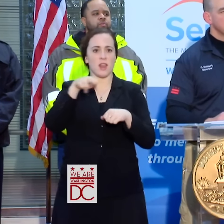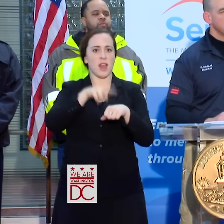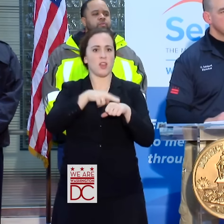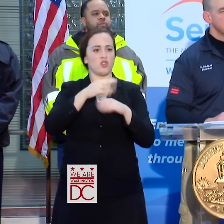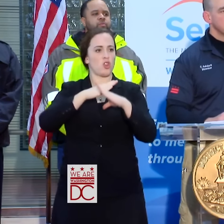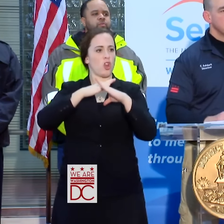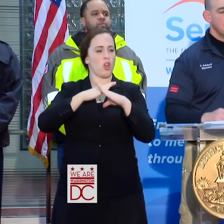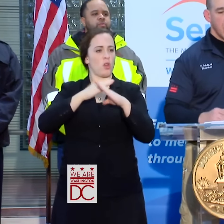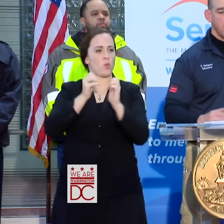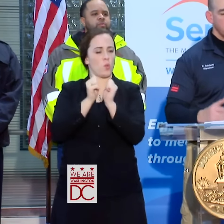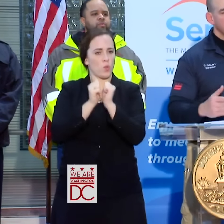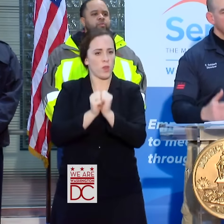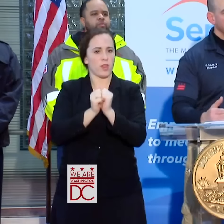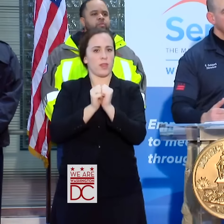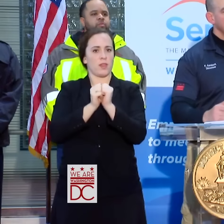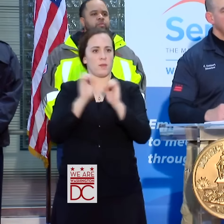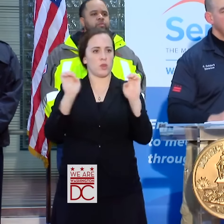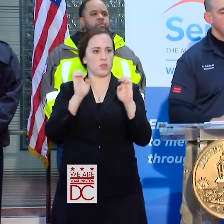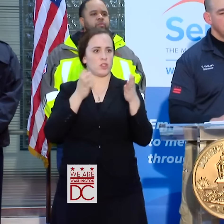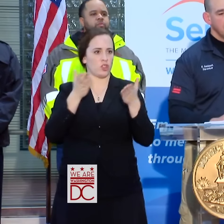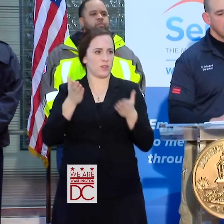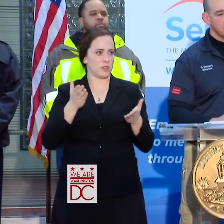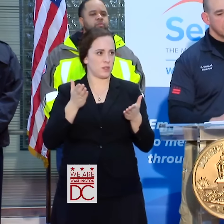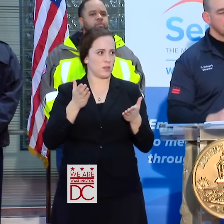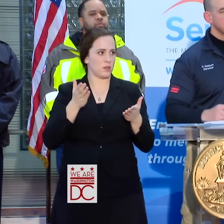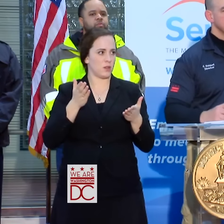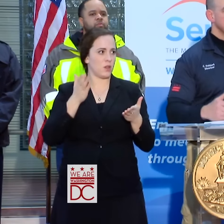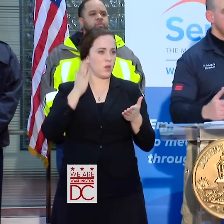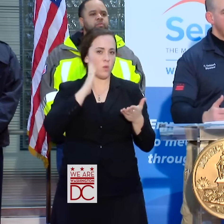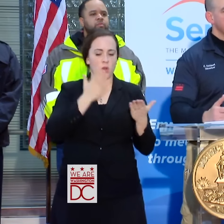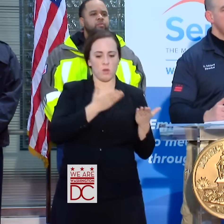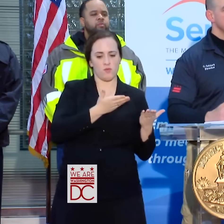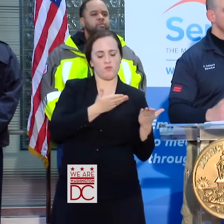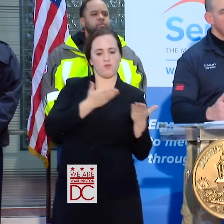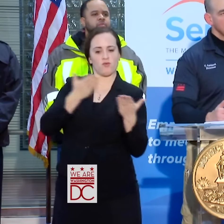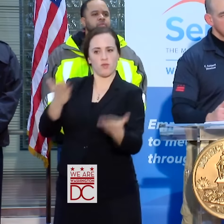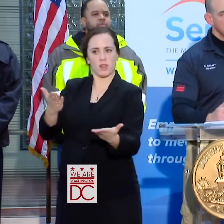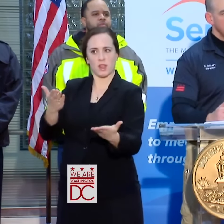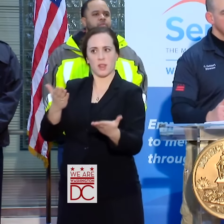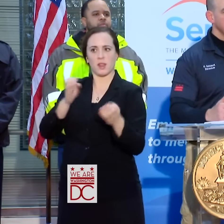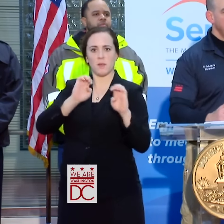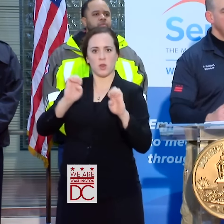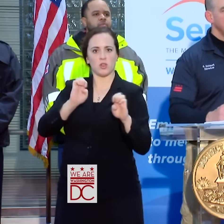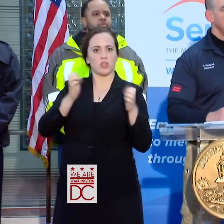SERVICES. WE WILL BRING THE EMERGENCY SERVICES AND THE APPARATUS AS CLOSE TO THERE AS WE CAN.